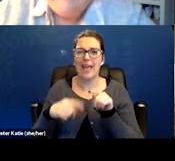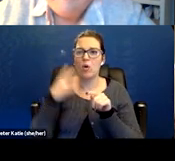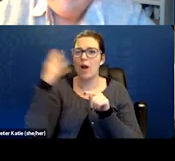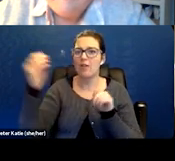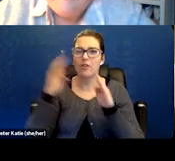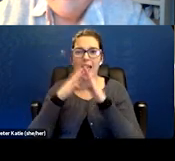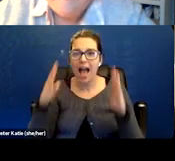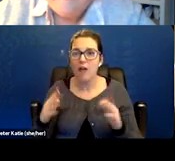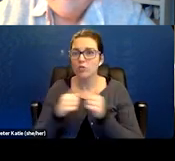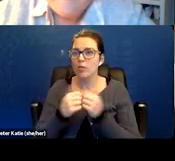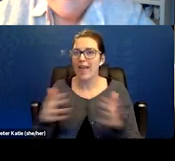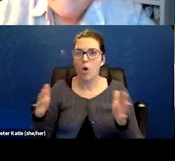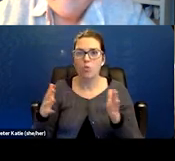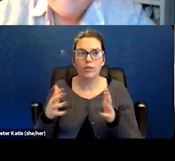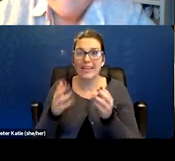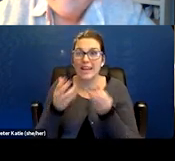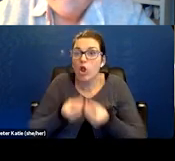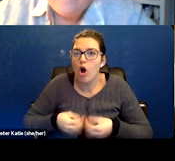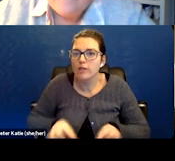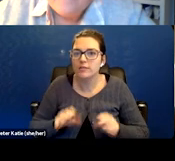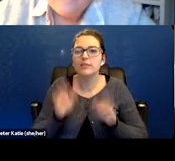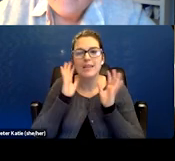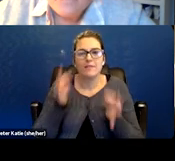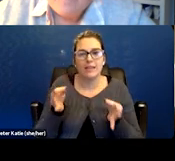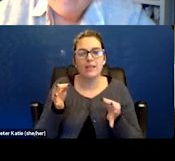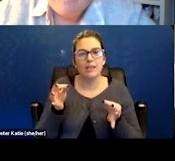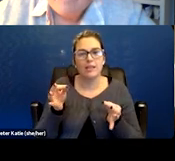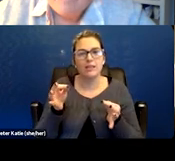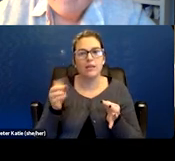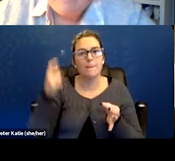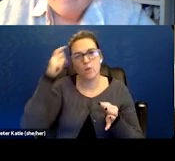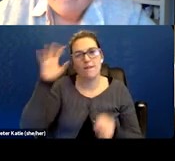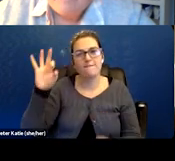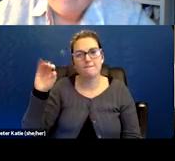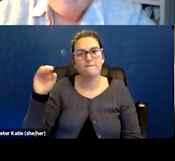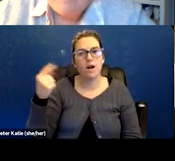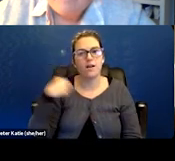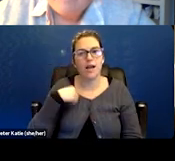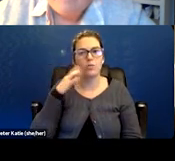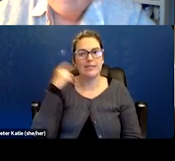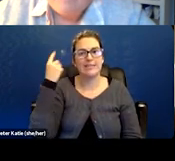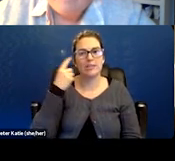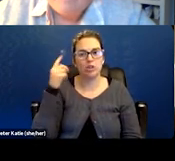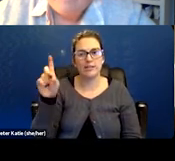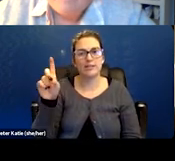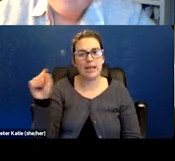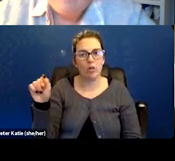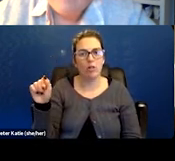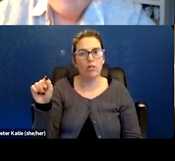without getting lost, definitely. I would say that that's a brain fog that I would consider a potentially disabling brain fog.